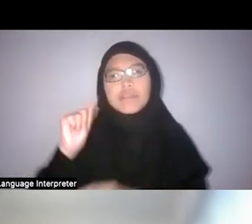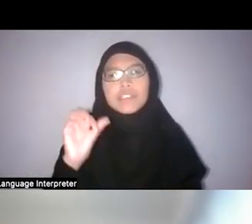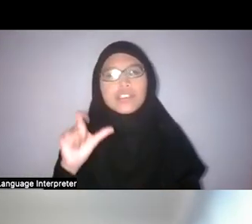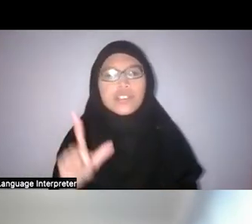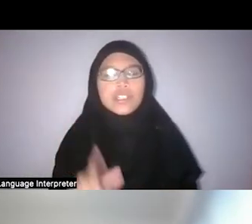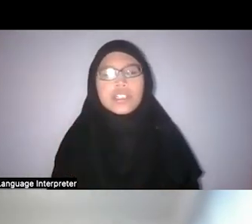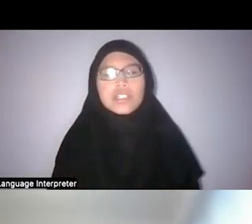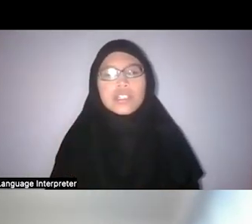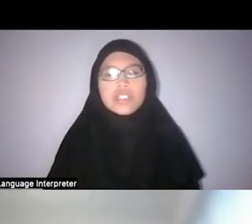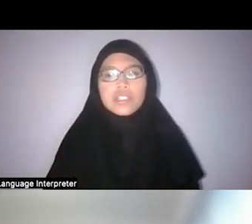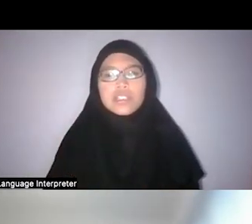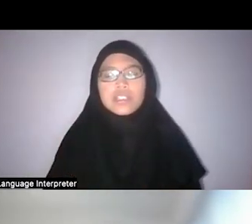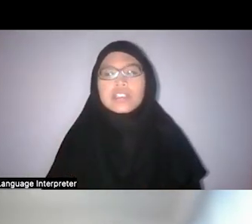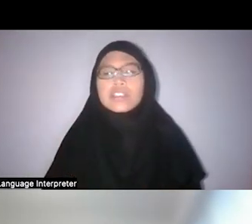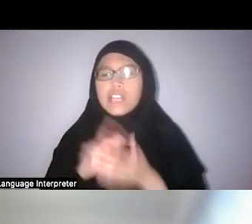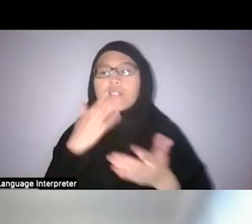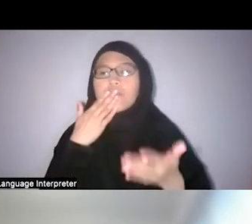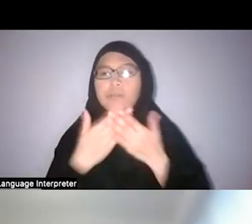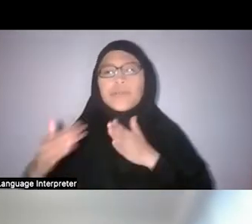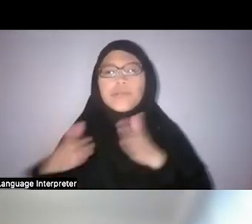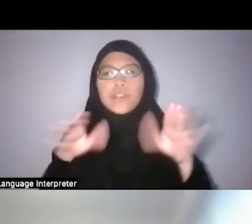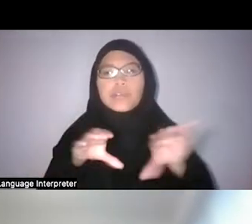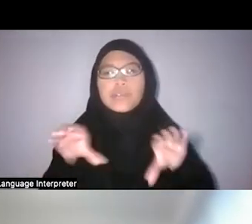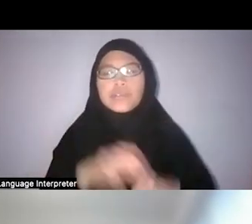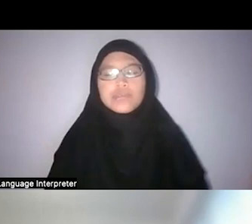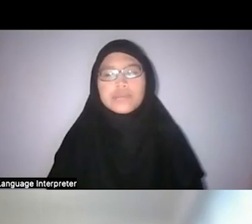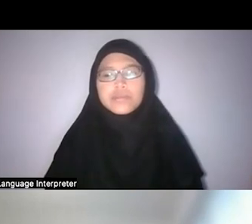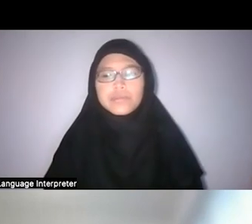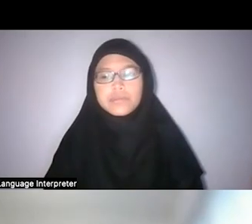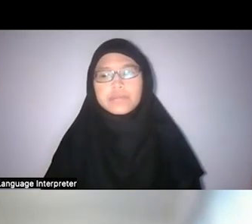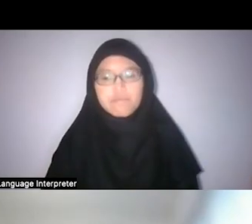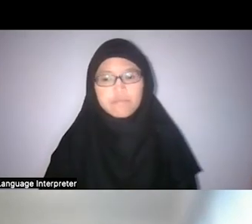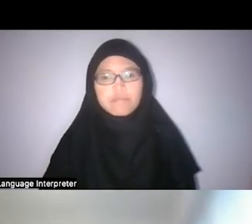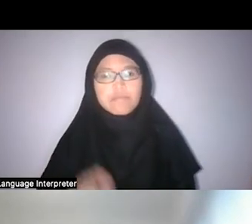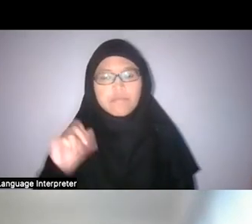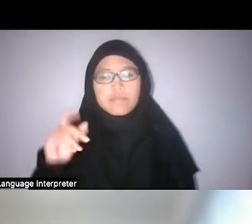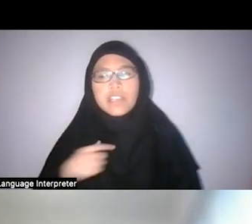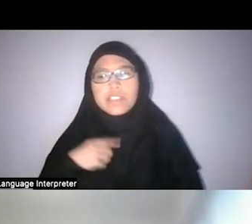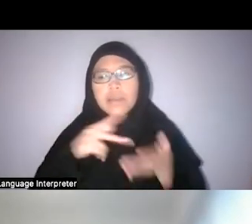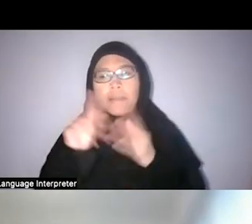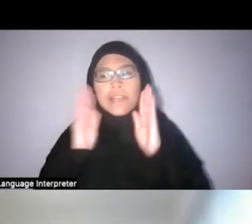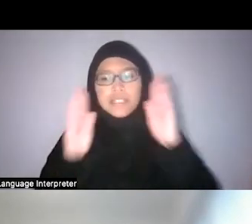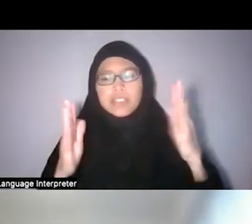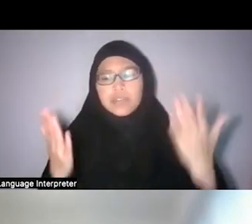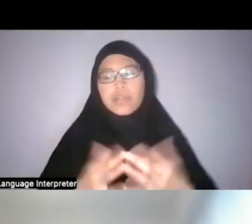That’s a good way of doing it. Faris: Right, right. And also pay attention to what the trails are emphasising,